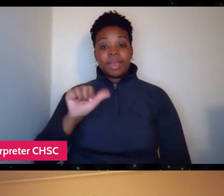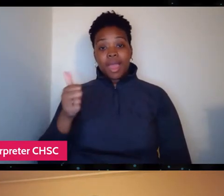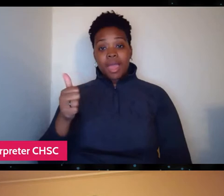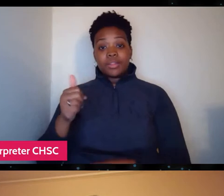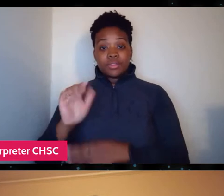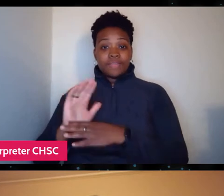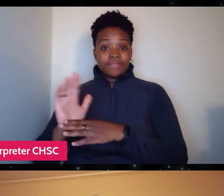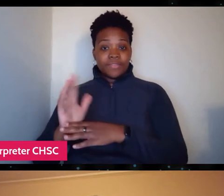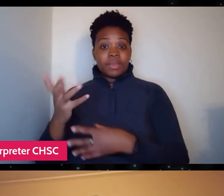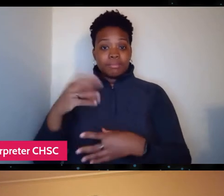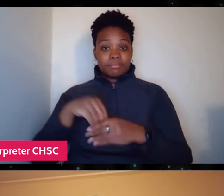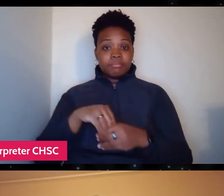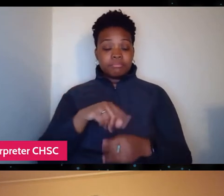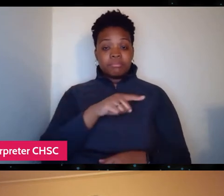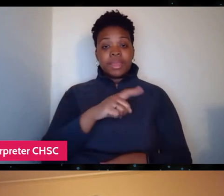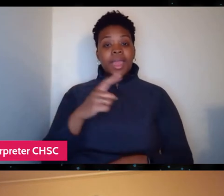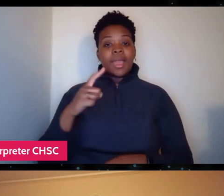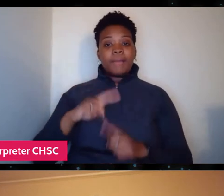but I think he's the epitome of a hero,